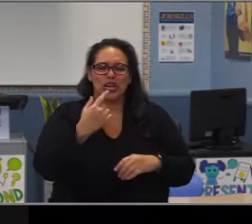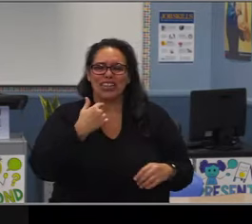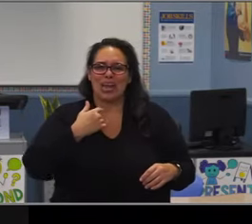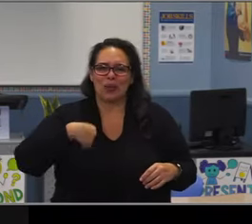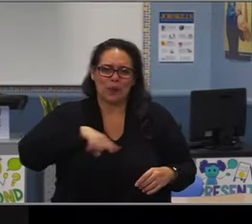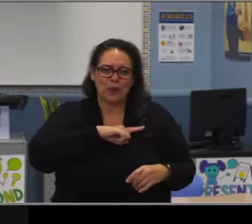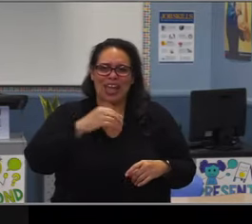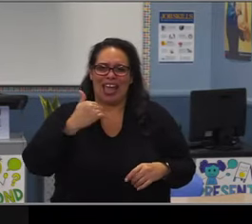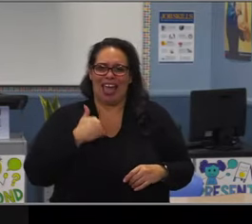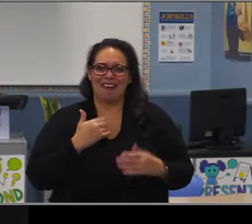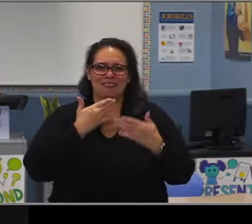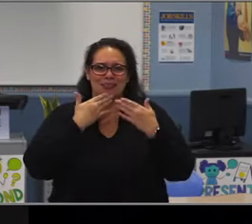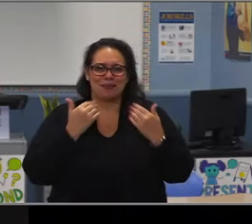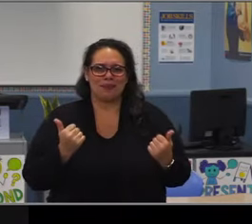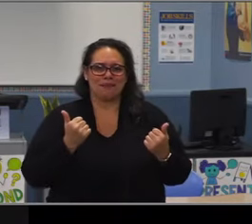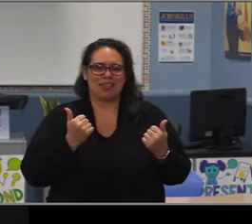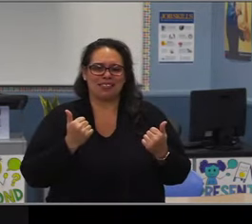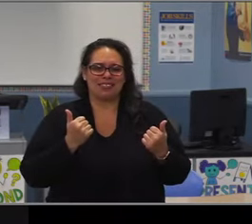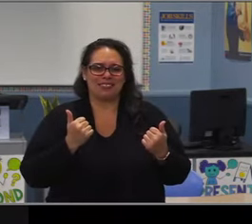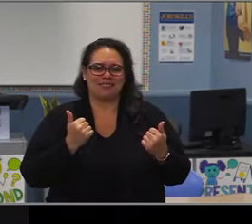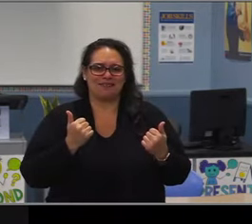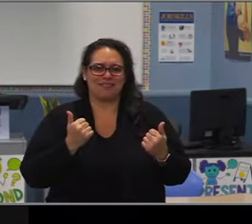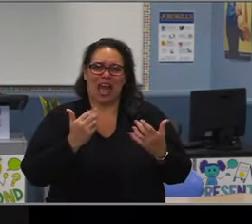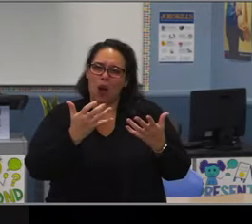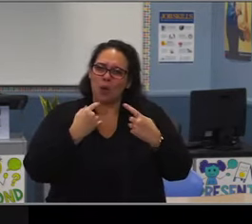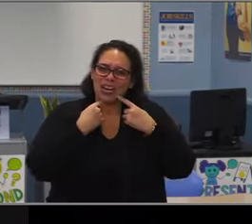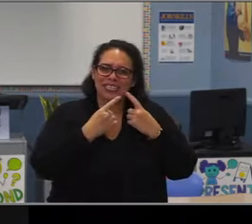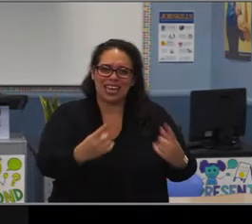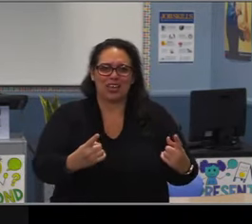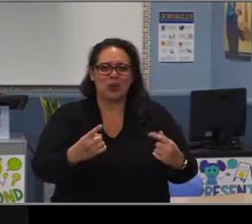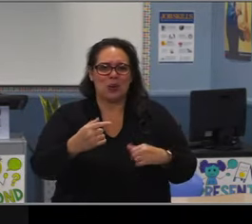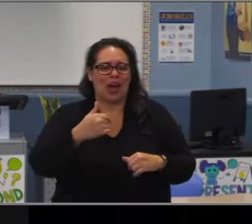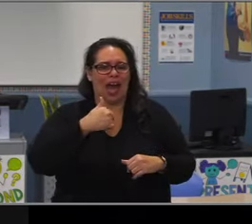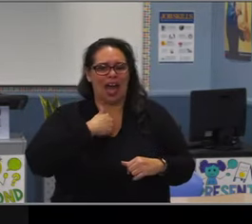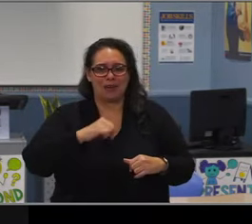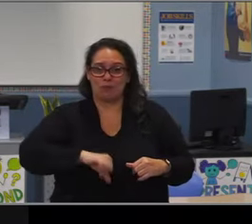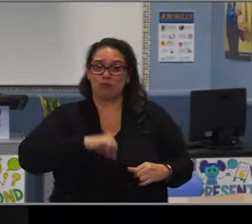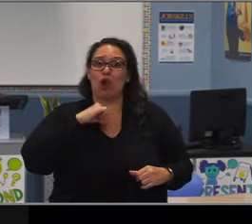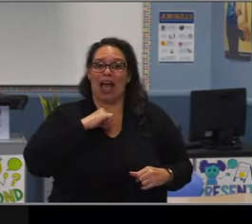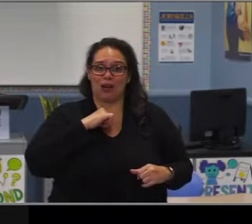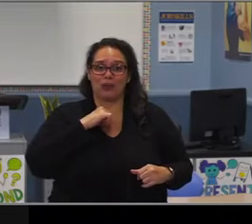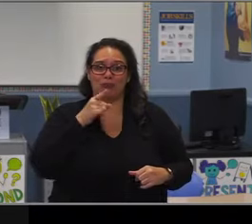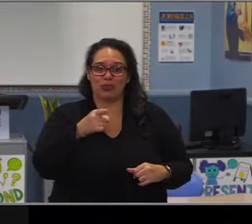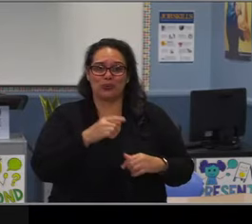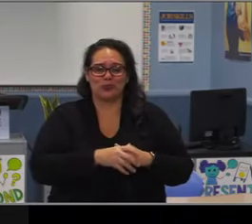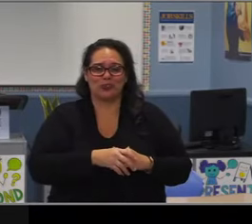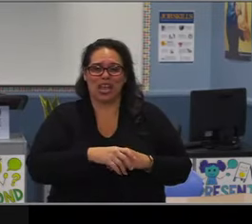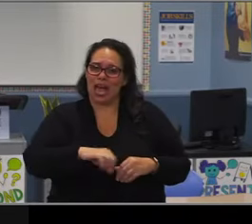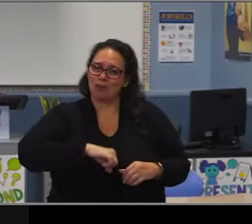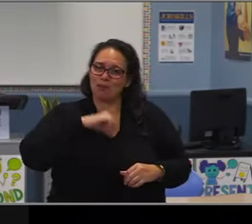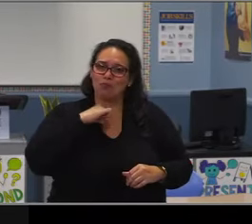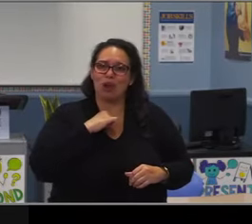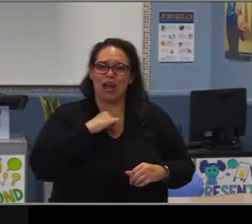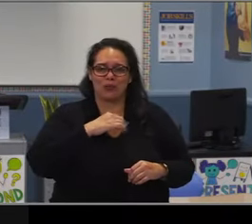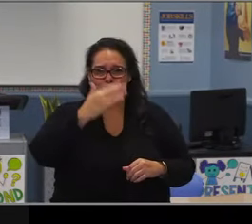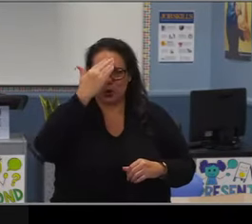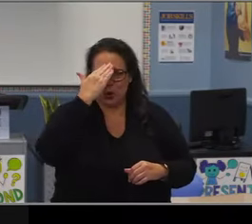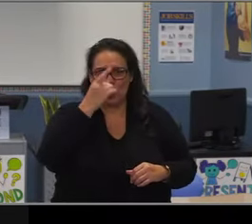It sounds like you're speechless. Dr. Williams. Well, I have a right to be, thank you.